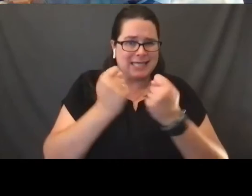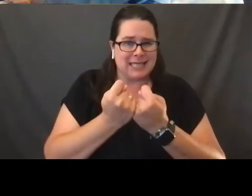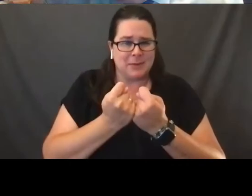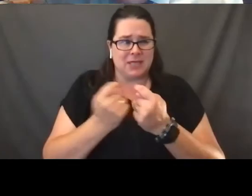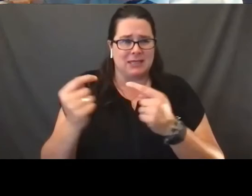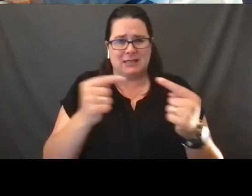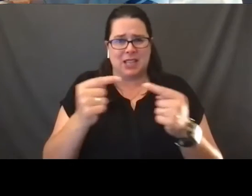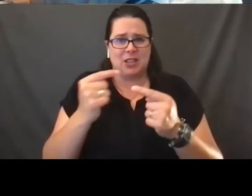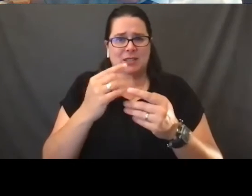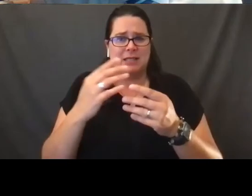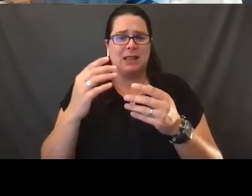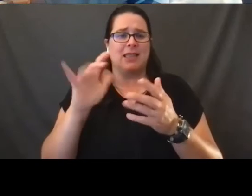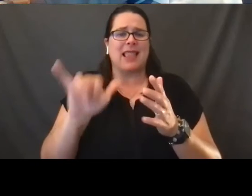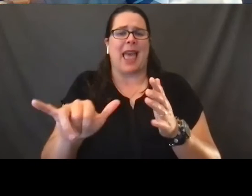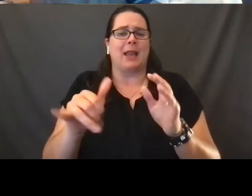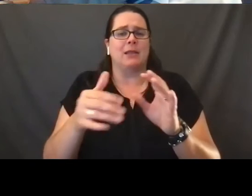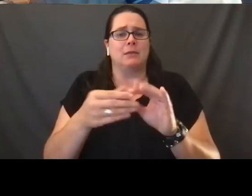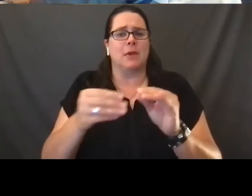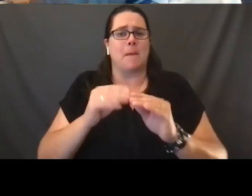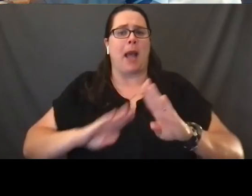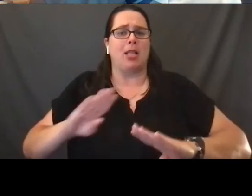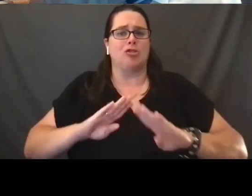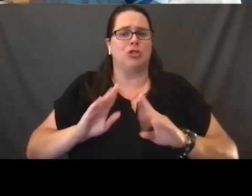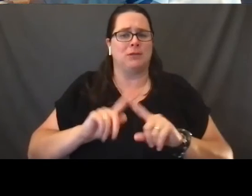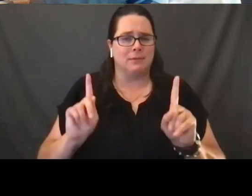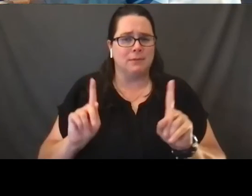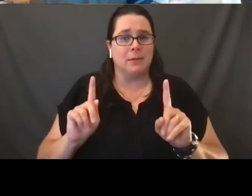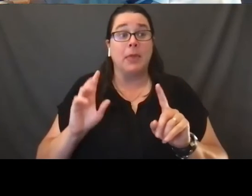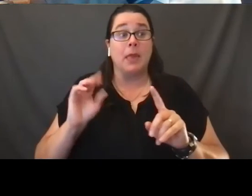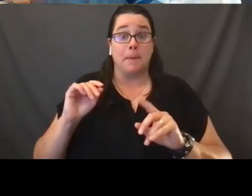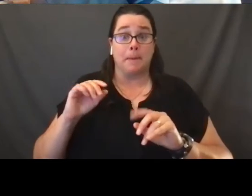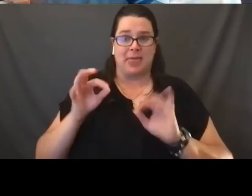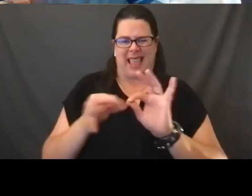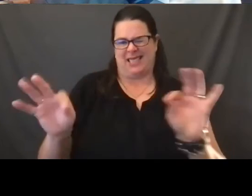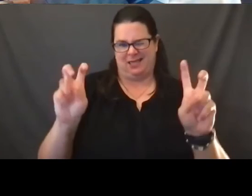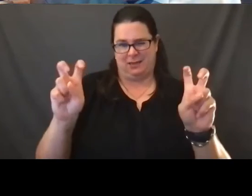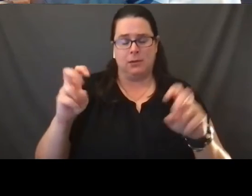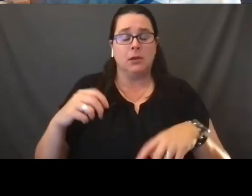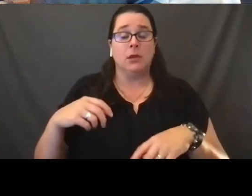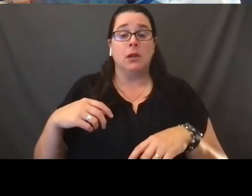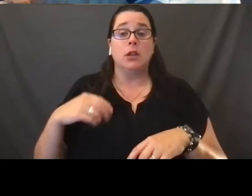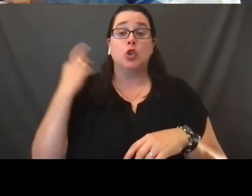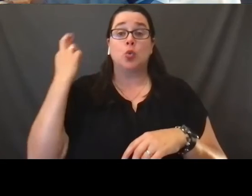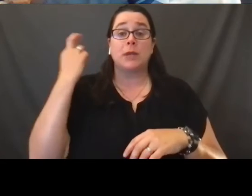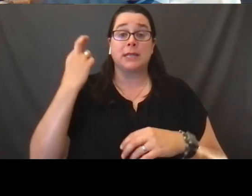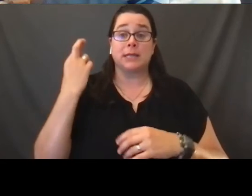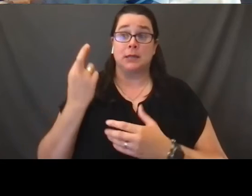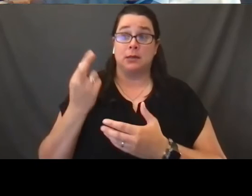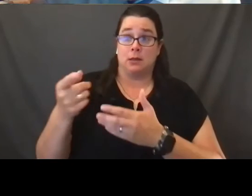The reason for the policies talking about science and medicine